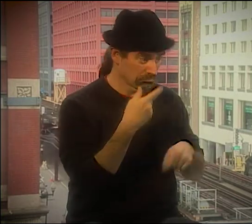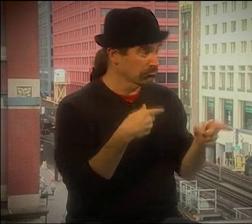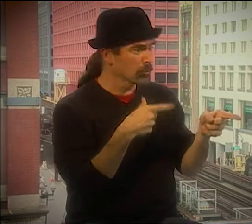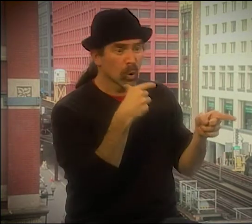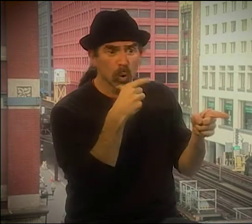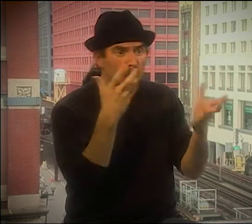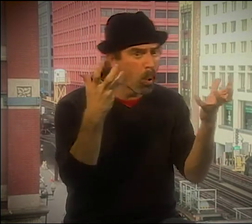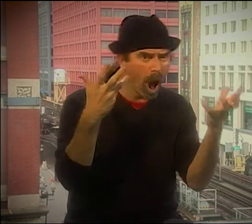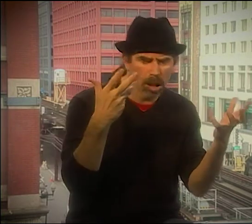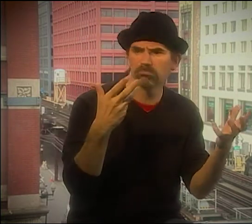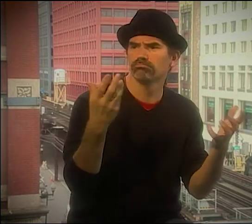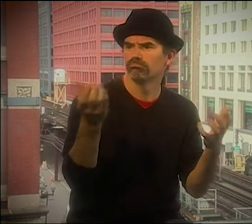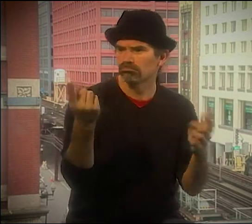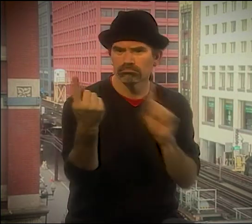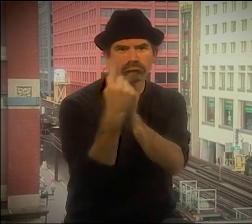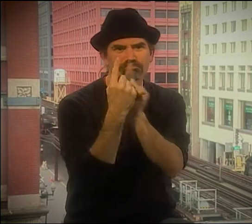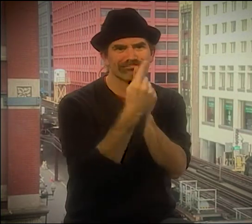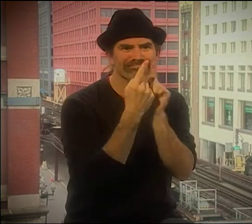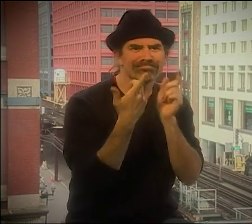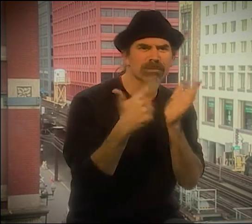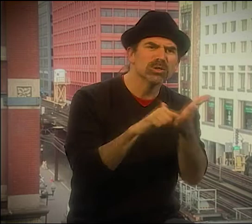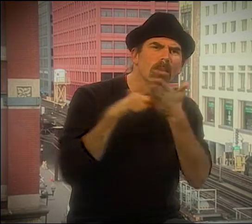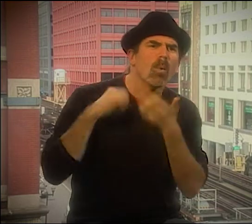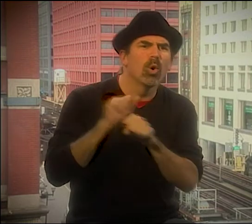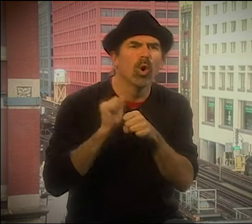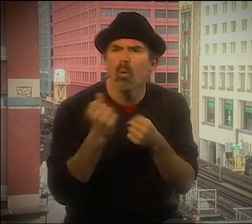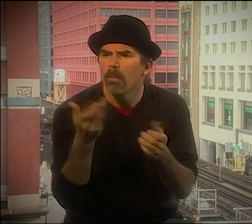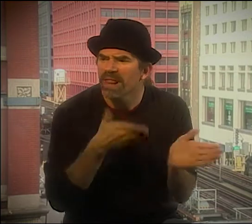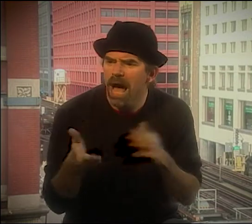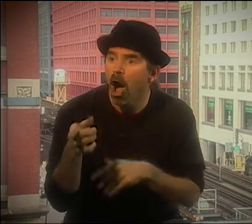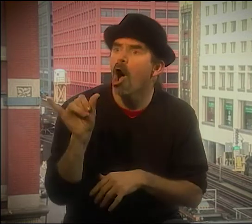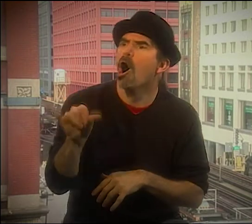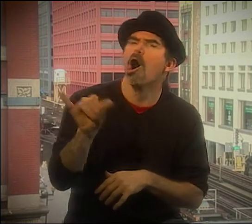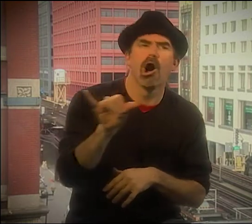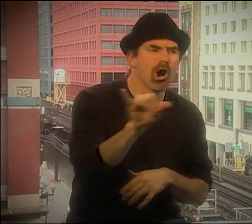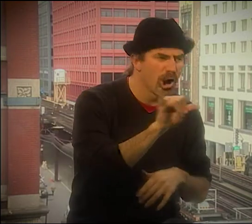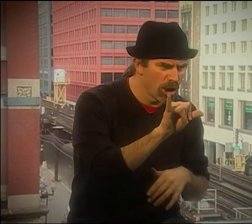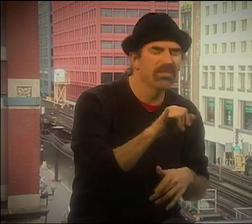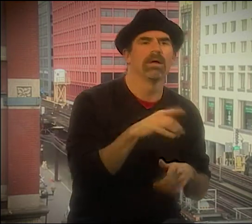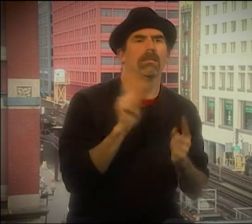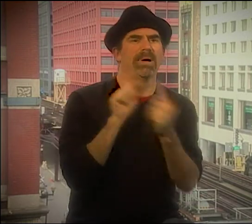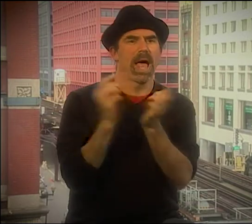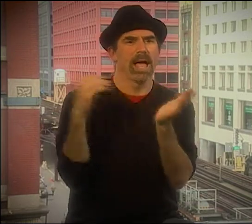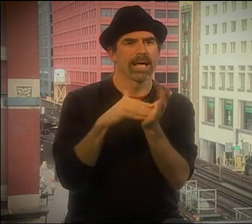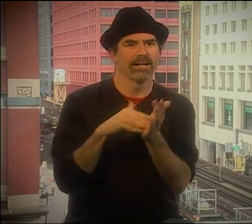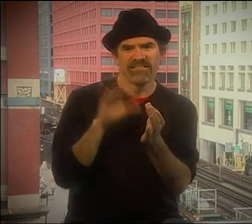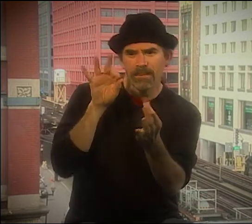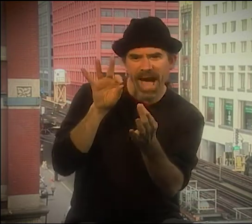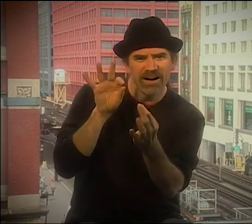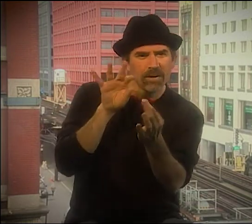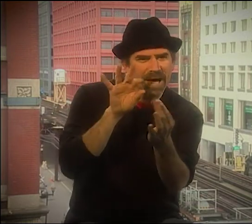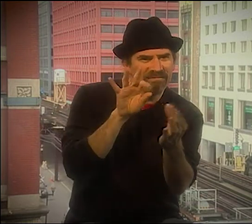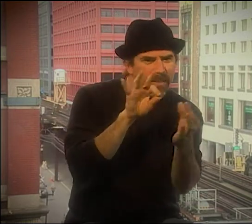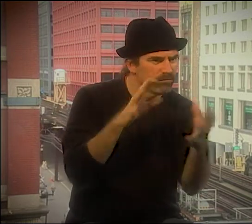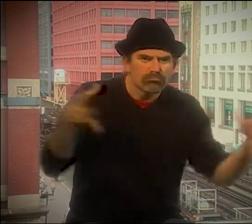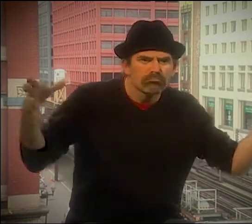WHAT IS ANYONE DOING FOR THEM? SO WE THOUGHT, "WHY NOT DO A ROOKIE NIGHT?" SO WE SET ONE UP.